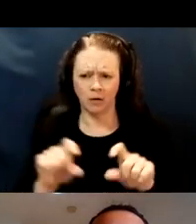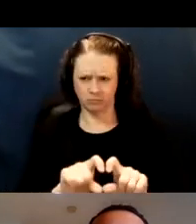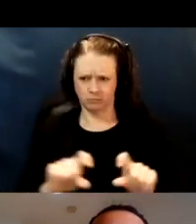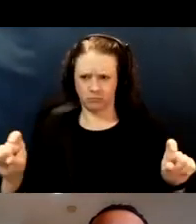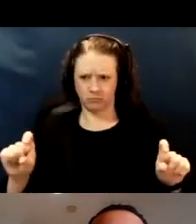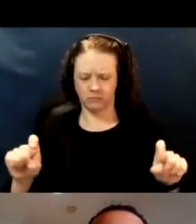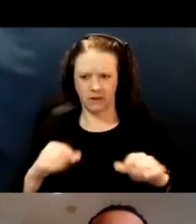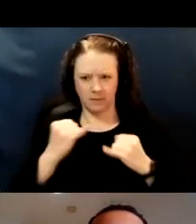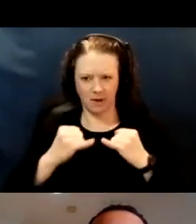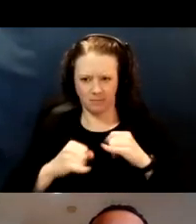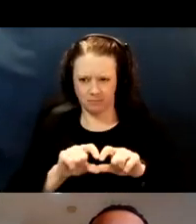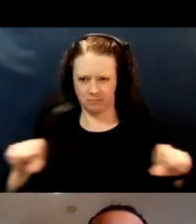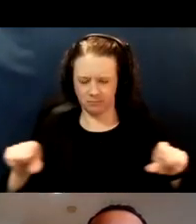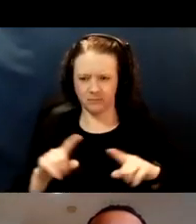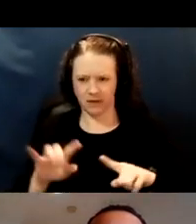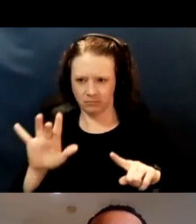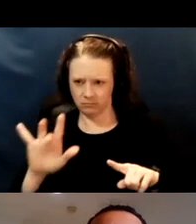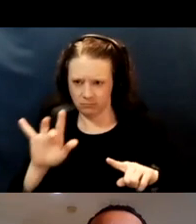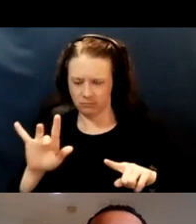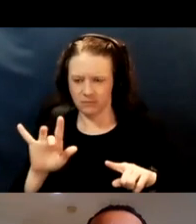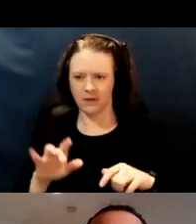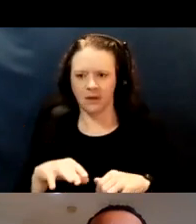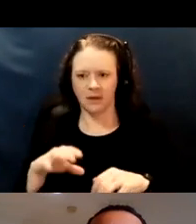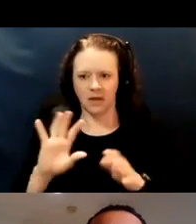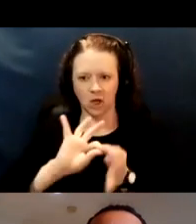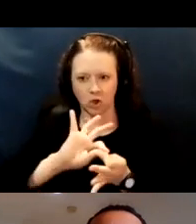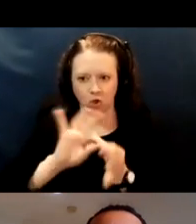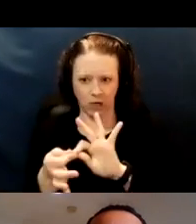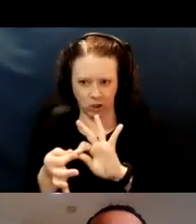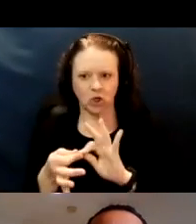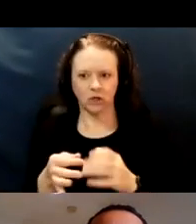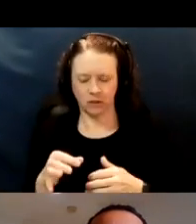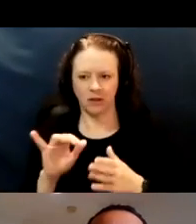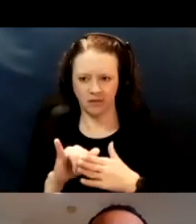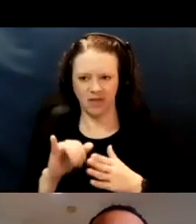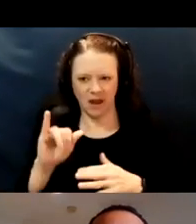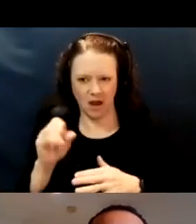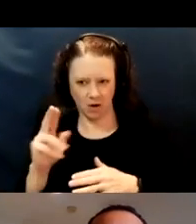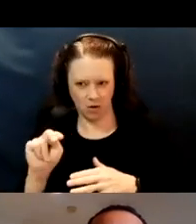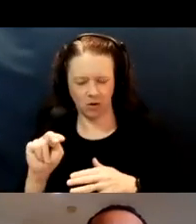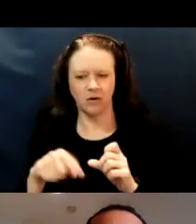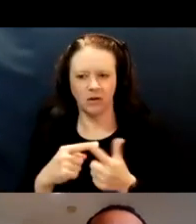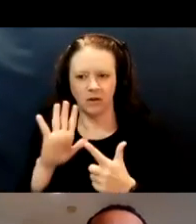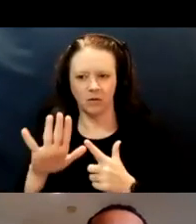at the bottom of your screen, click on the interpretation icon, and select the language.